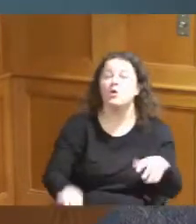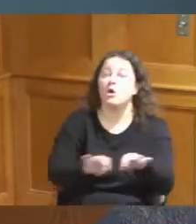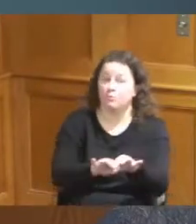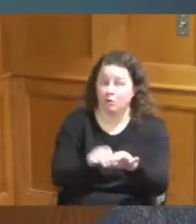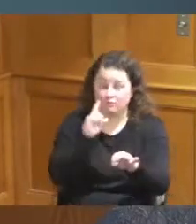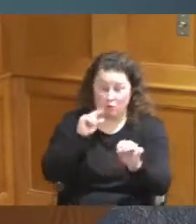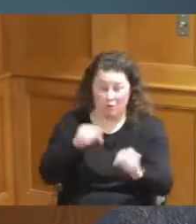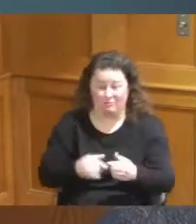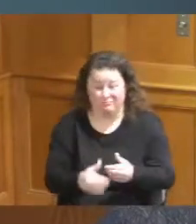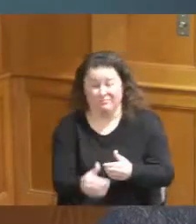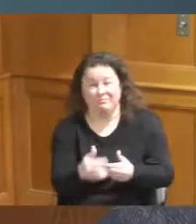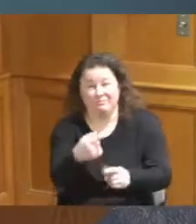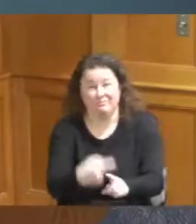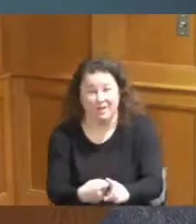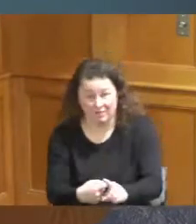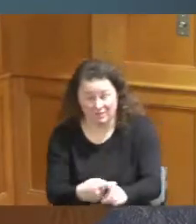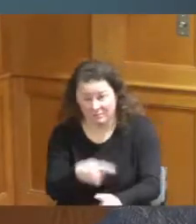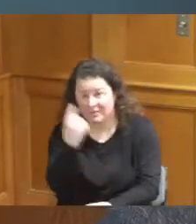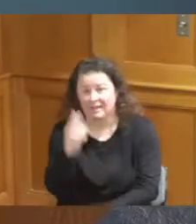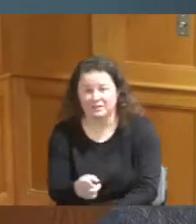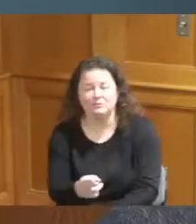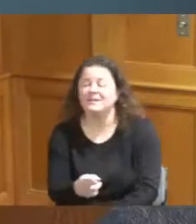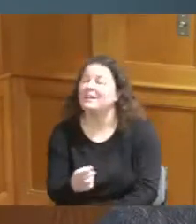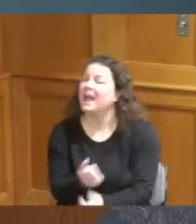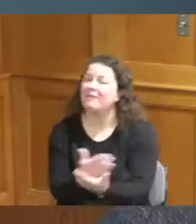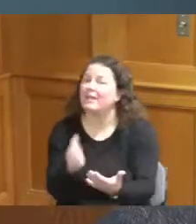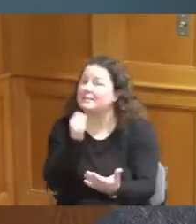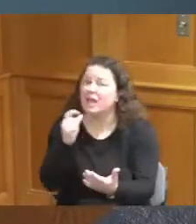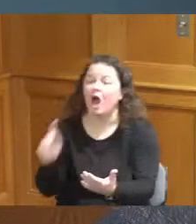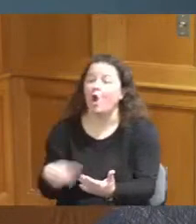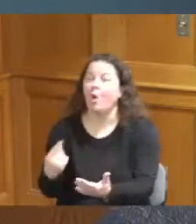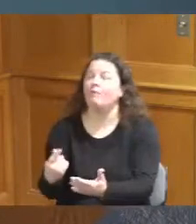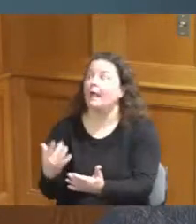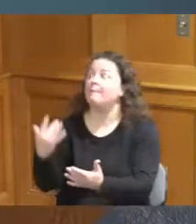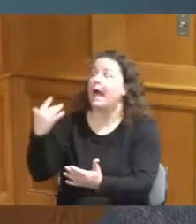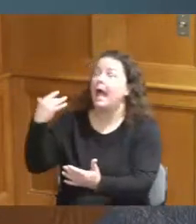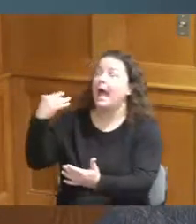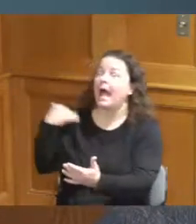everything is not just the past we've got to celebrate the past we got to celebrate the